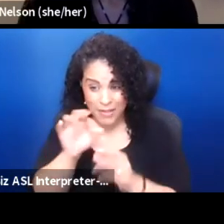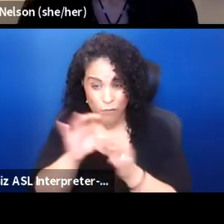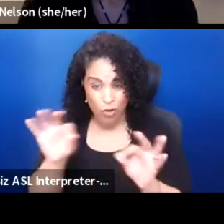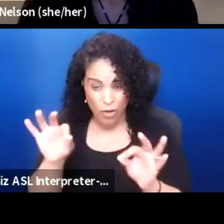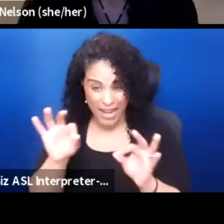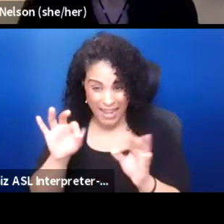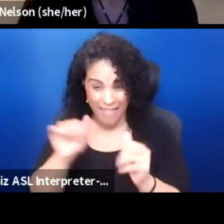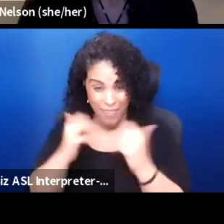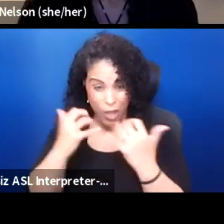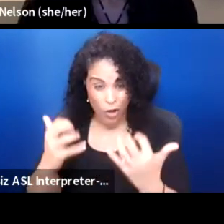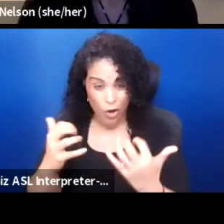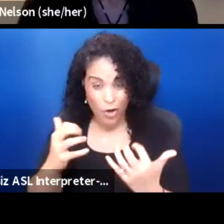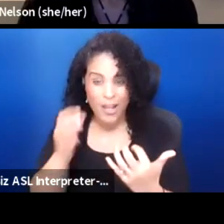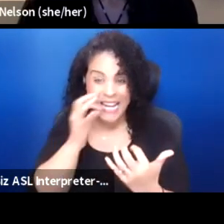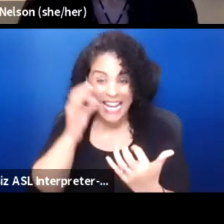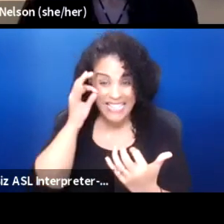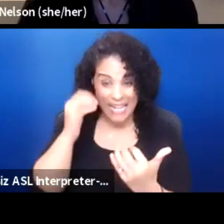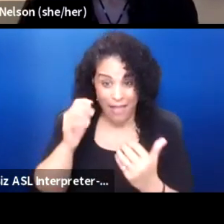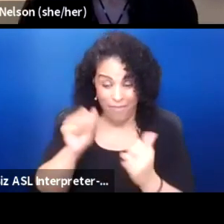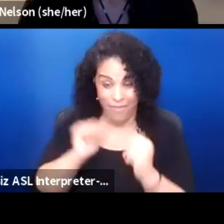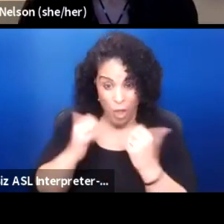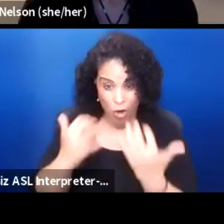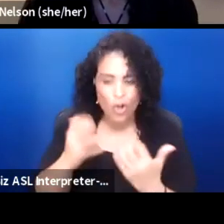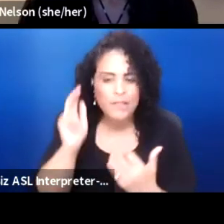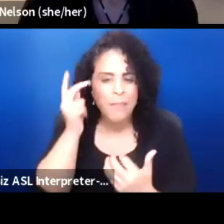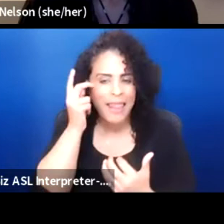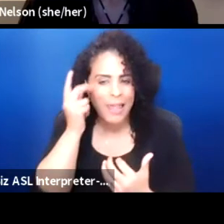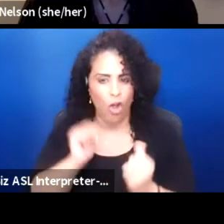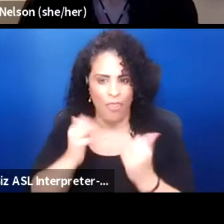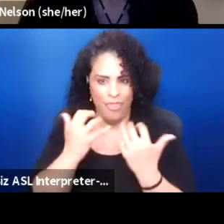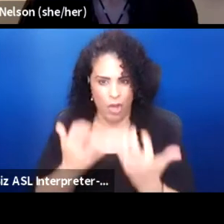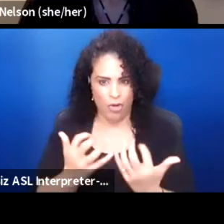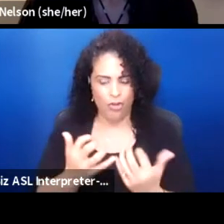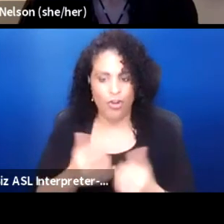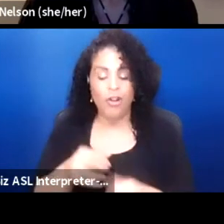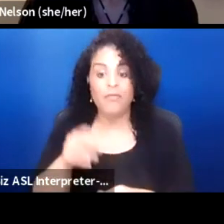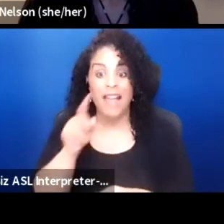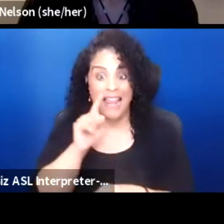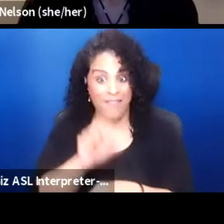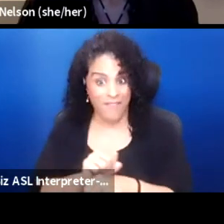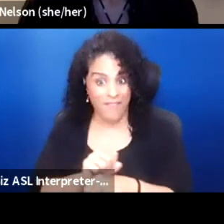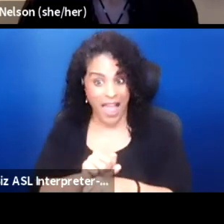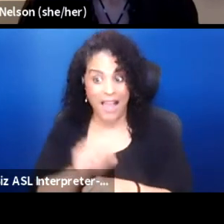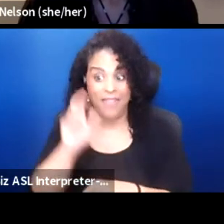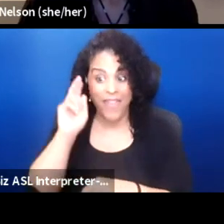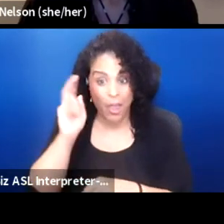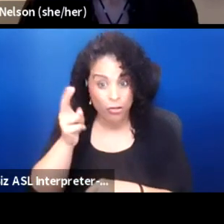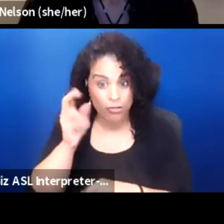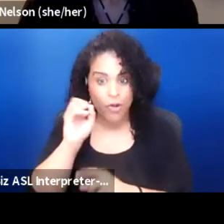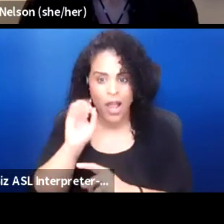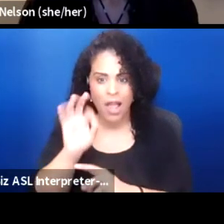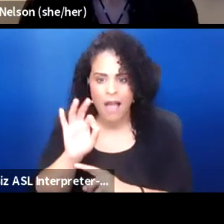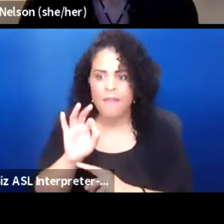Indian Theater is political theater and in fact, the history of the diplomacy